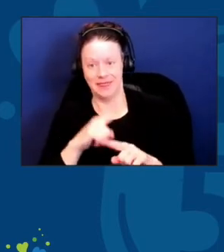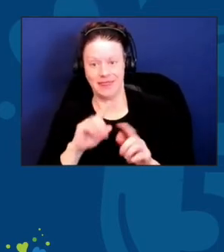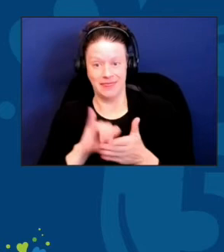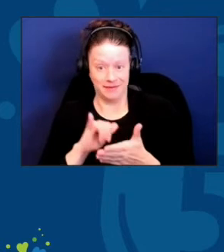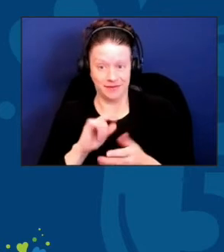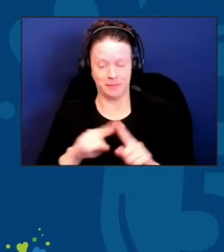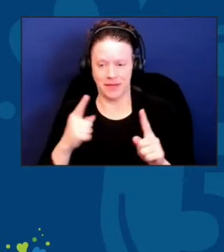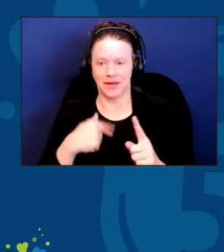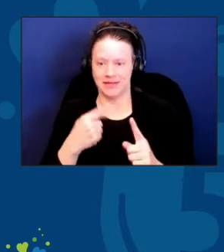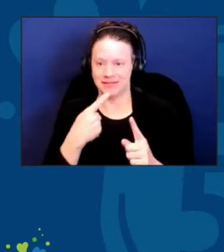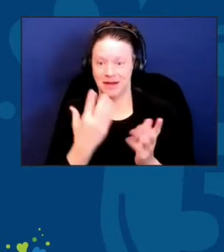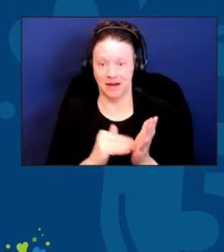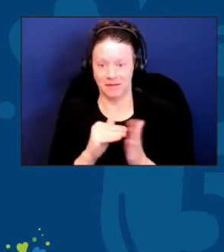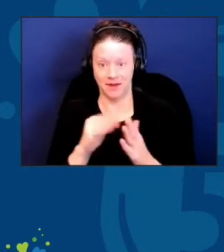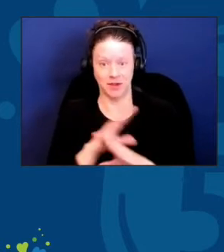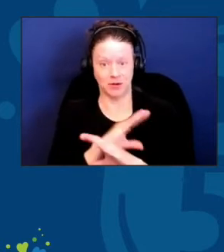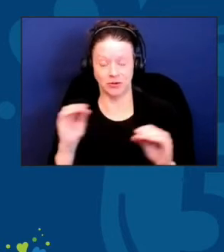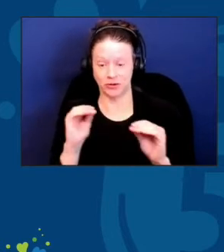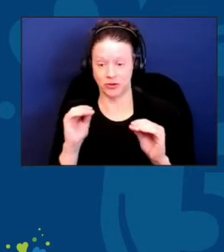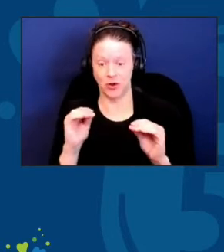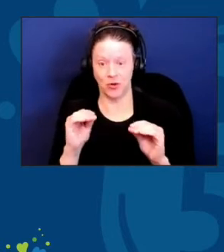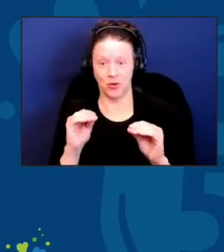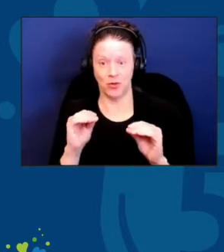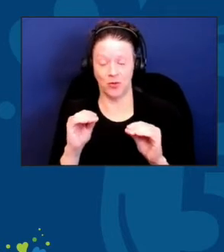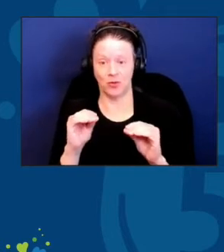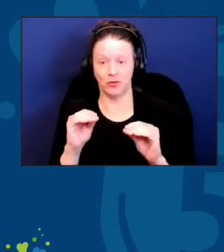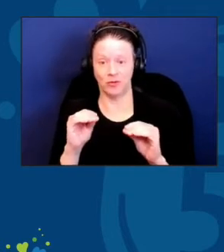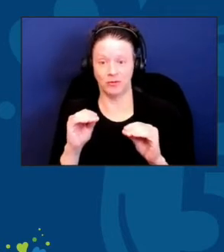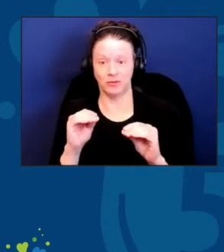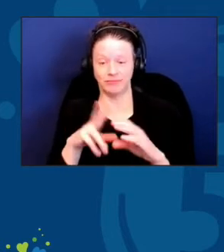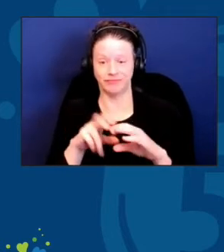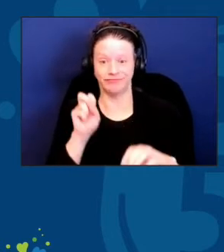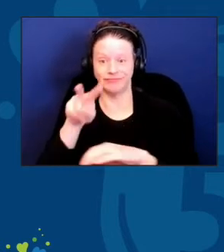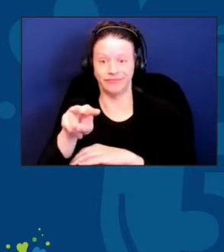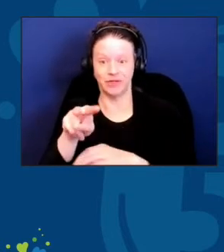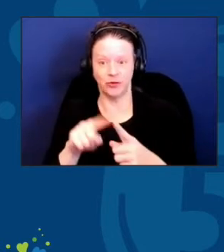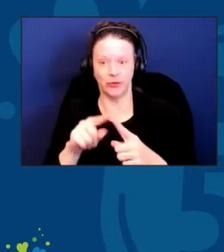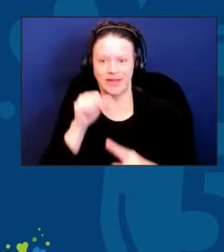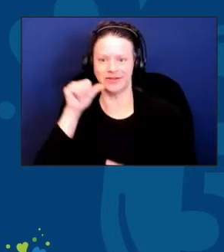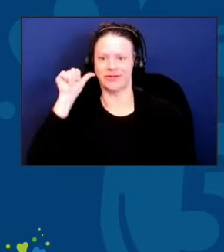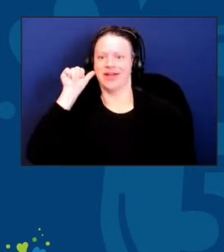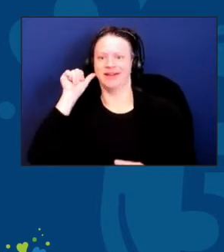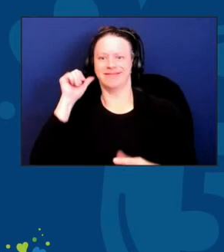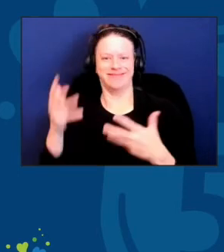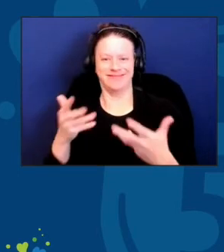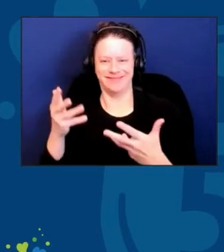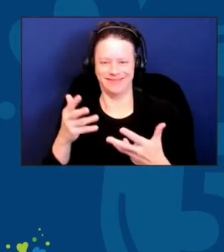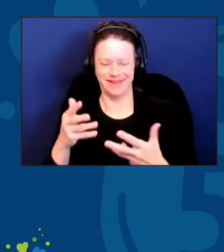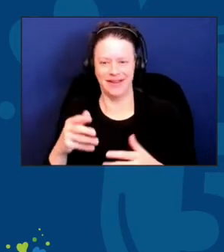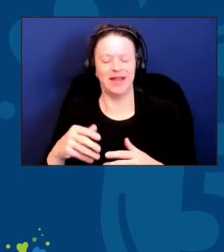that there is no forward to yesterday. Our world has been inevitably changed,